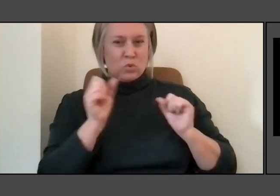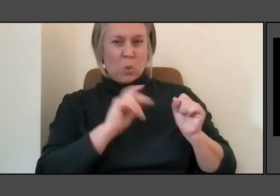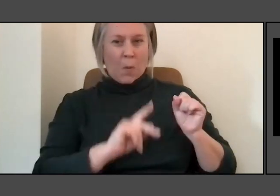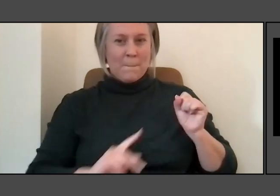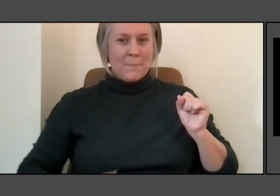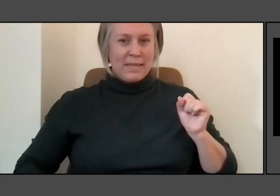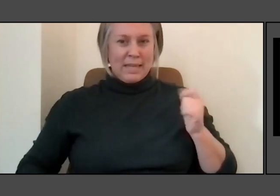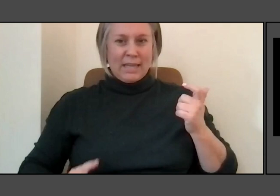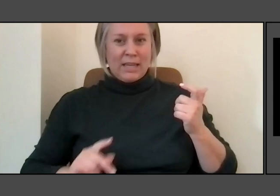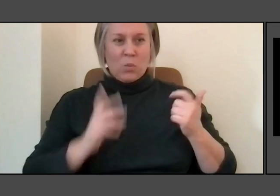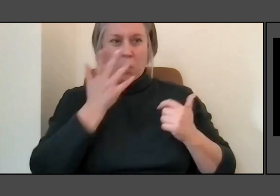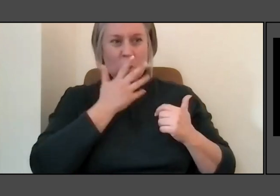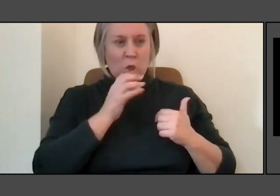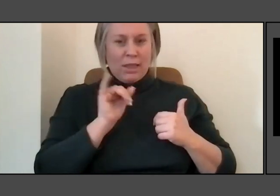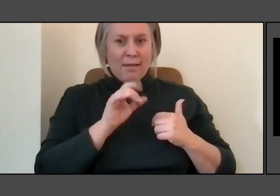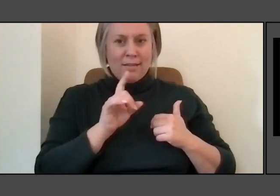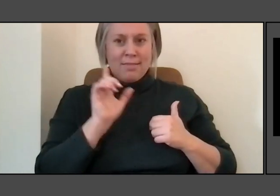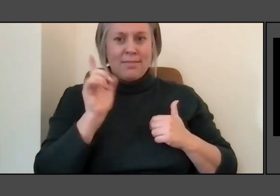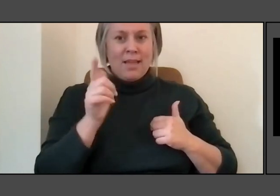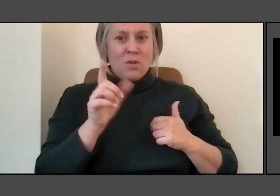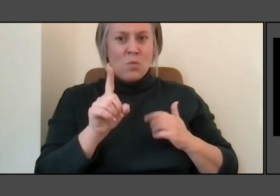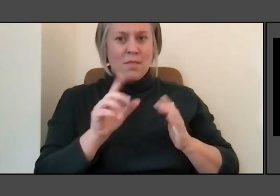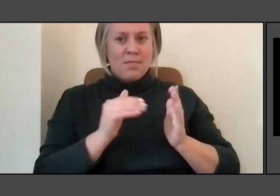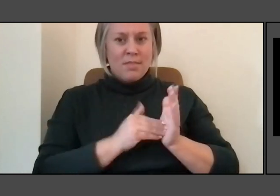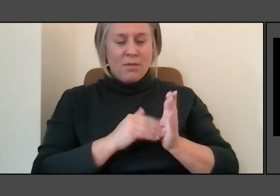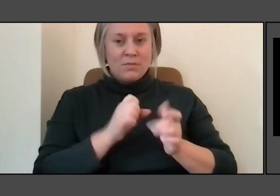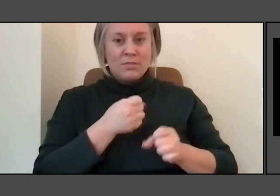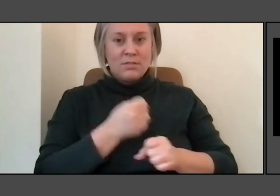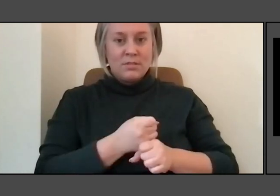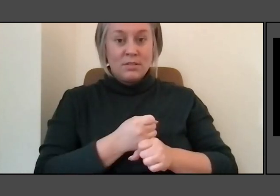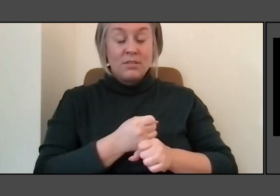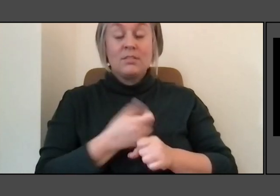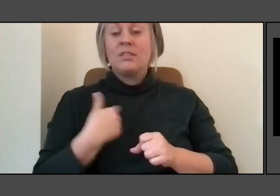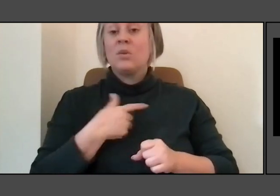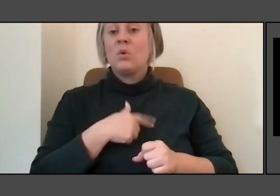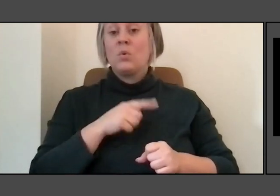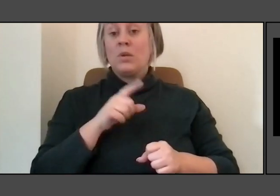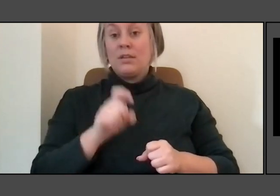And you have to look to the ancient burial mounds and go, It'll still be there.